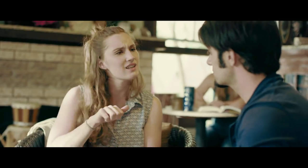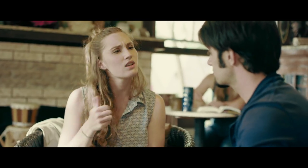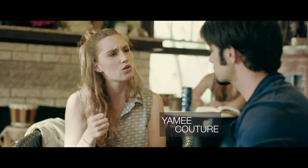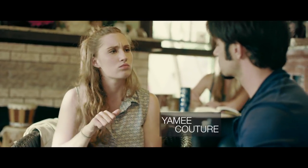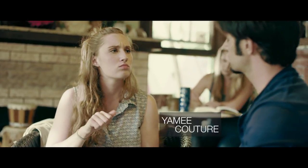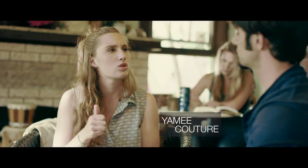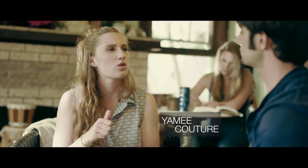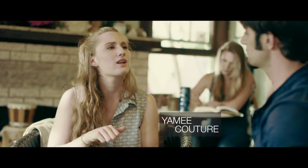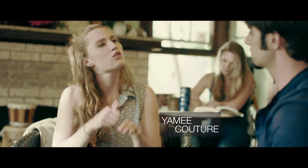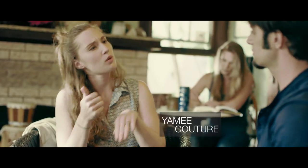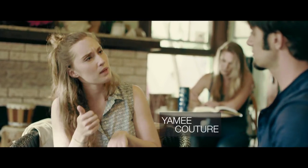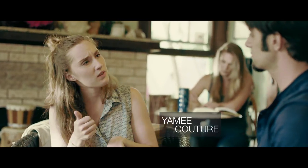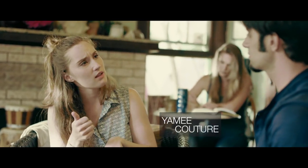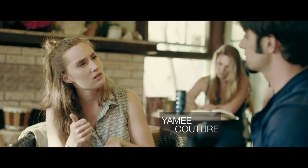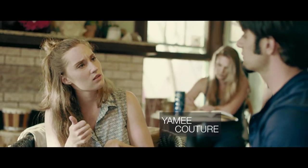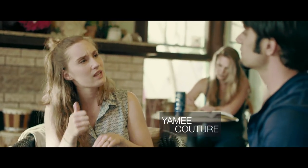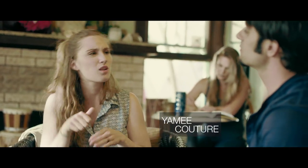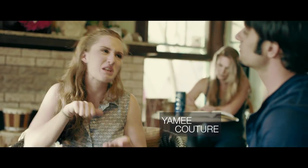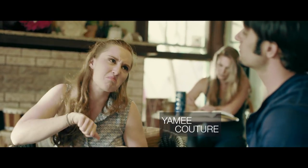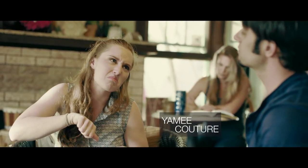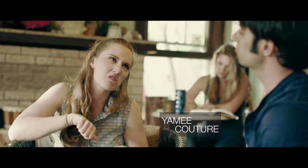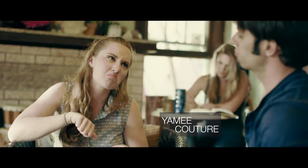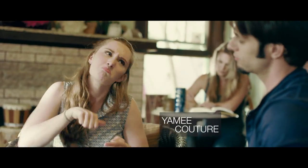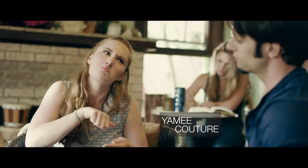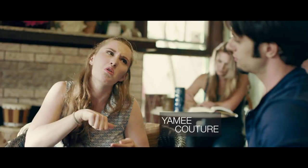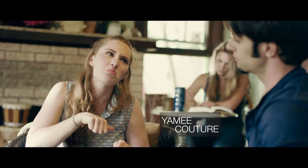Yes and no. Sometimes yes… Sometimes no.